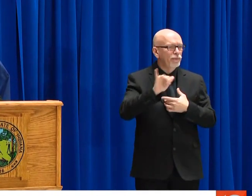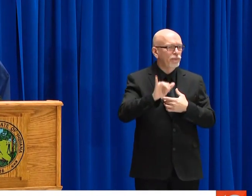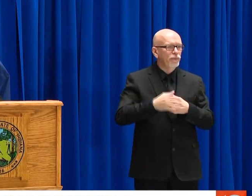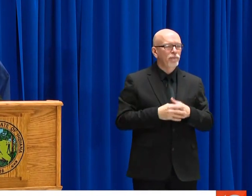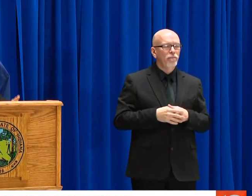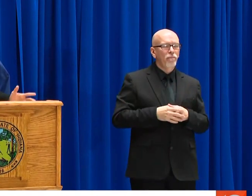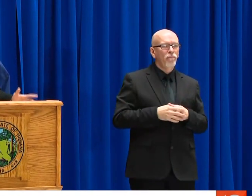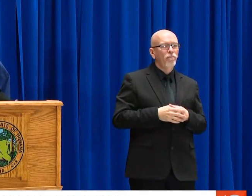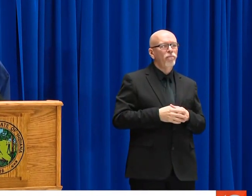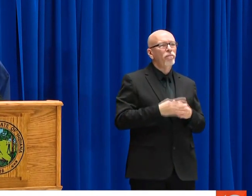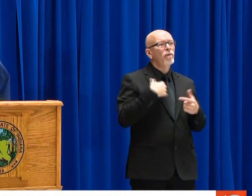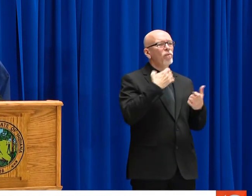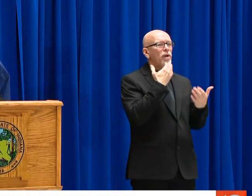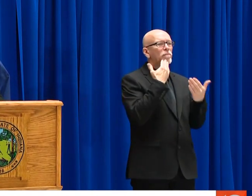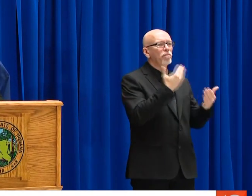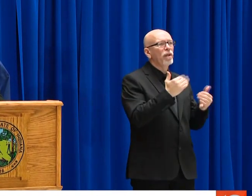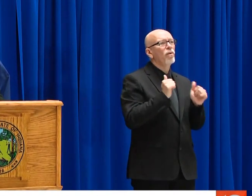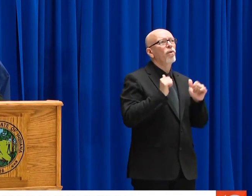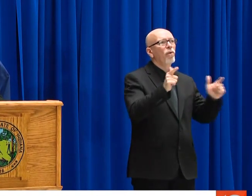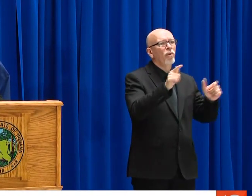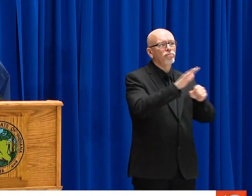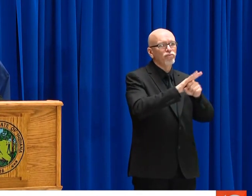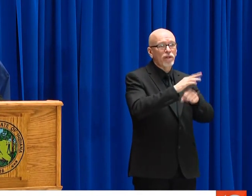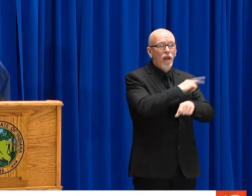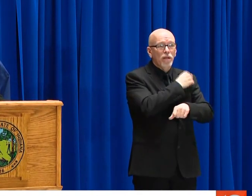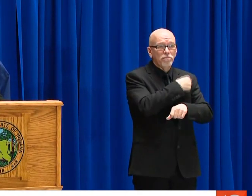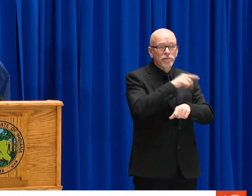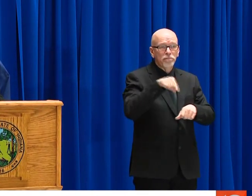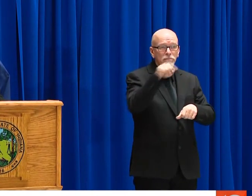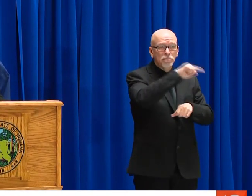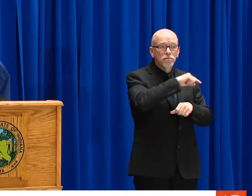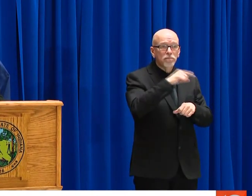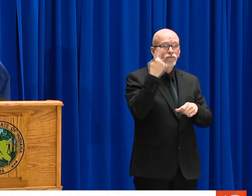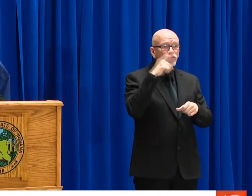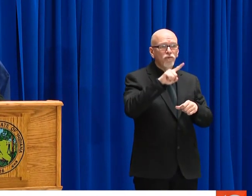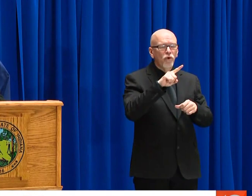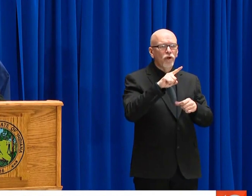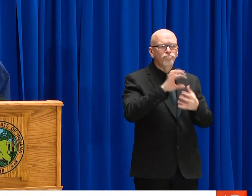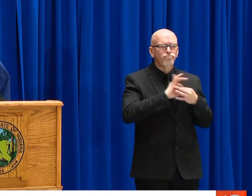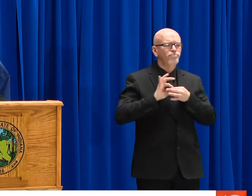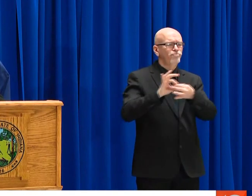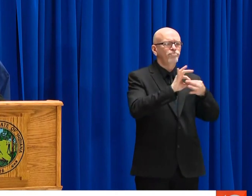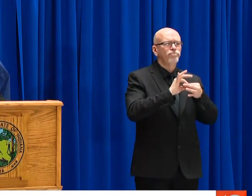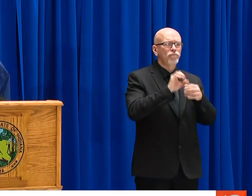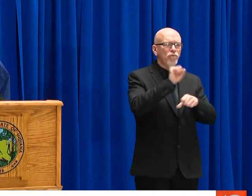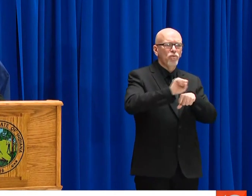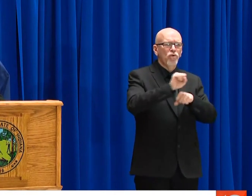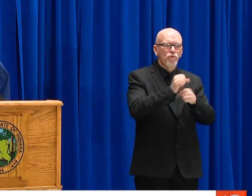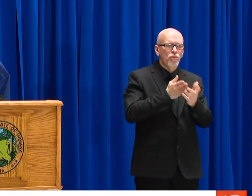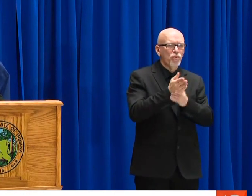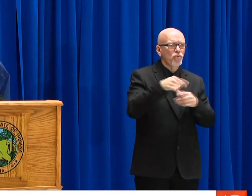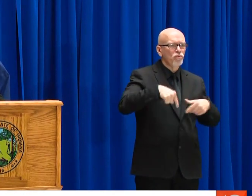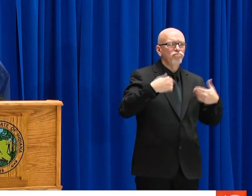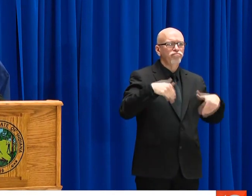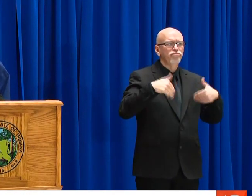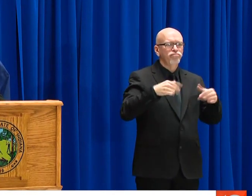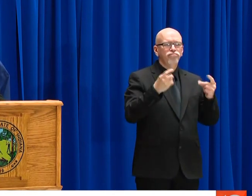BOTH THOSE AFFECTED BY THE COVID-19 PANDEMIC, AS WELL AS THOSE SUFFERING FROM OTHER ILLNESSES. THANK YOU. I WANT TO THANK ALL OF OUR